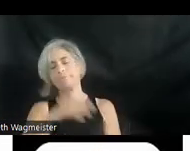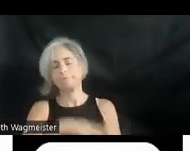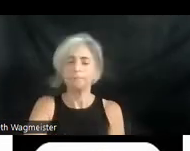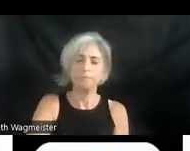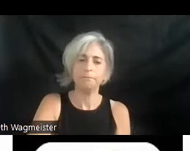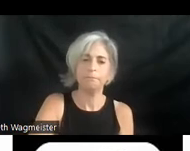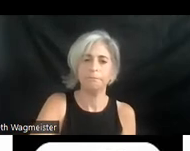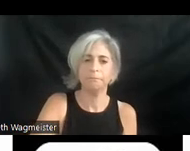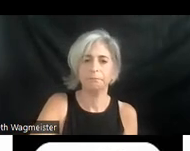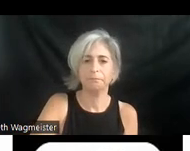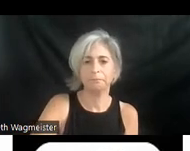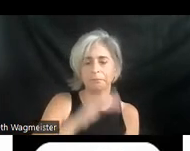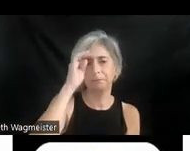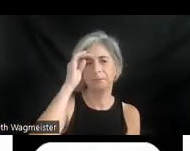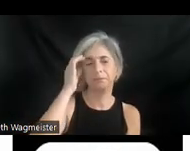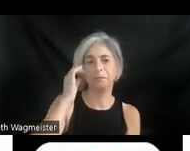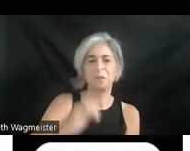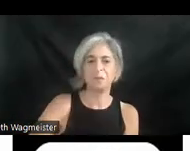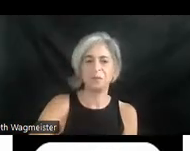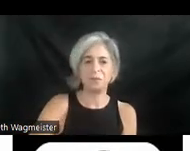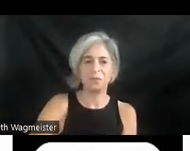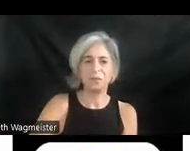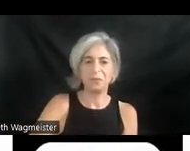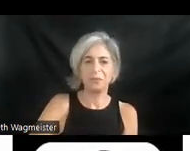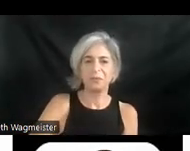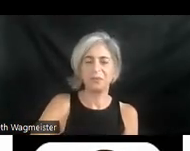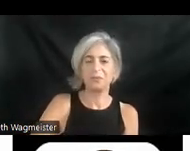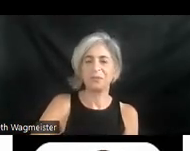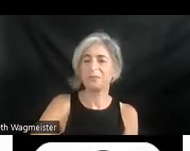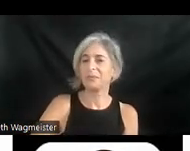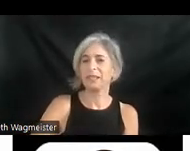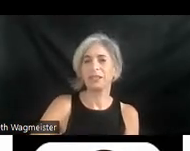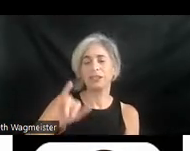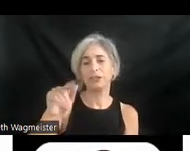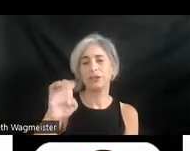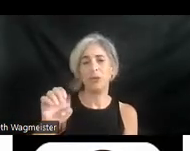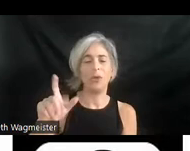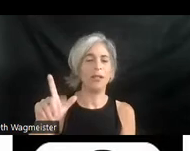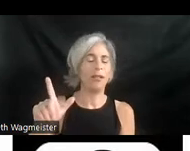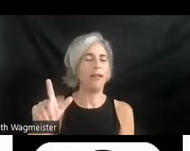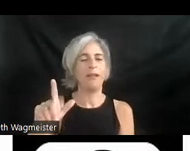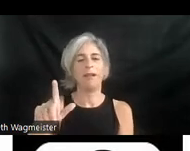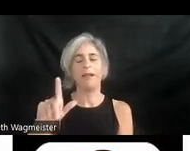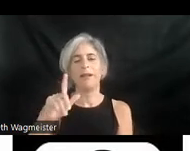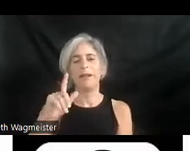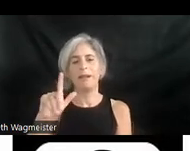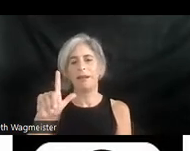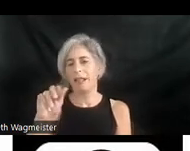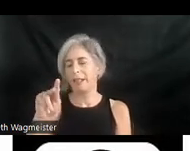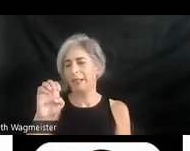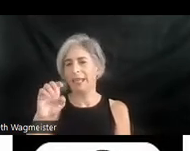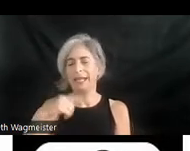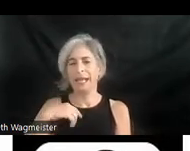So, Joel, I'm going to our colleague Laine has put up our closing